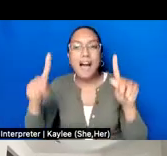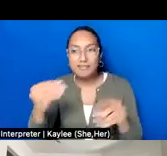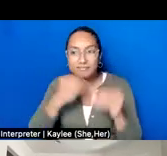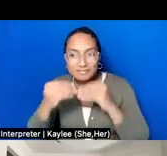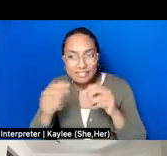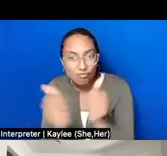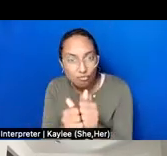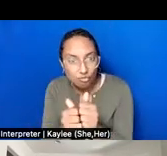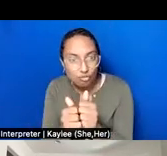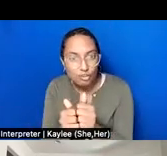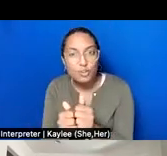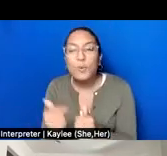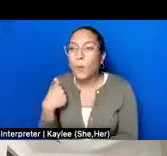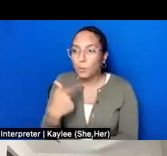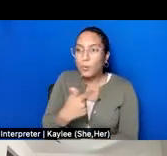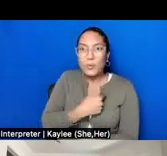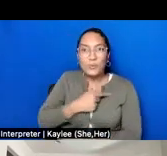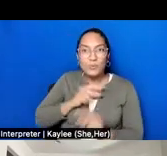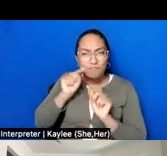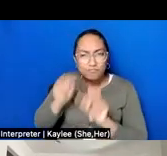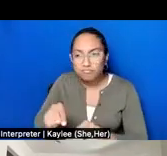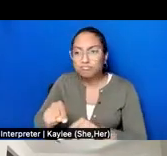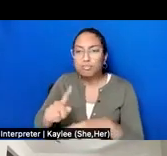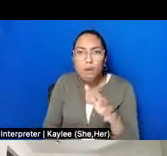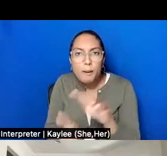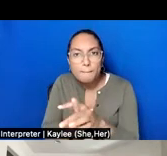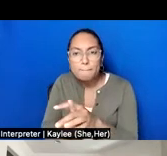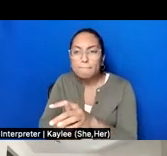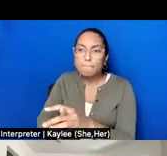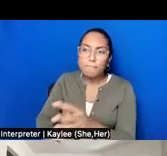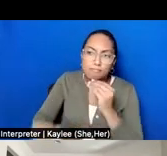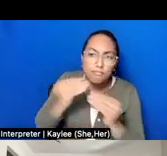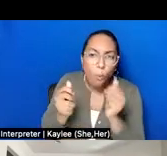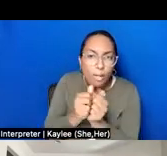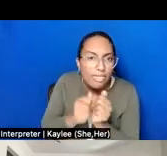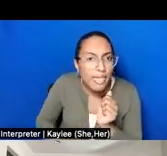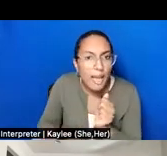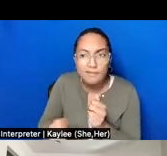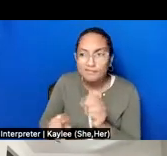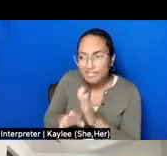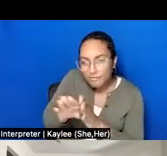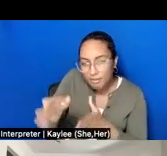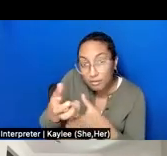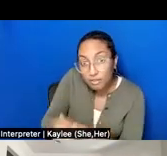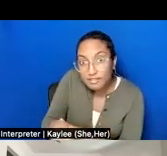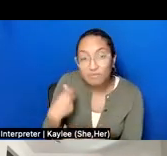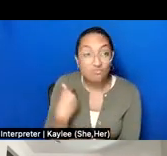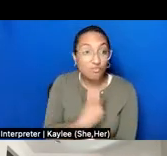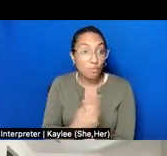because we understood that these communities are- You know, we're not entitled to anyone's stories,